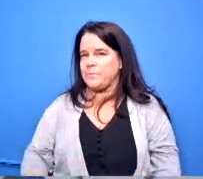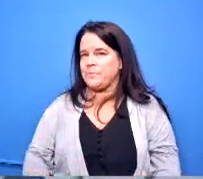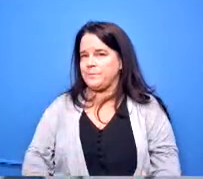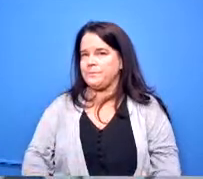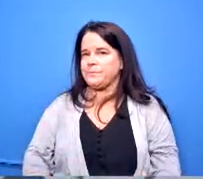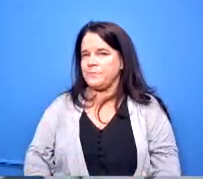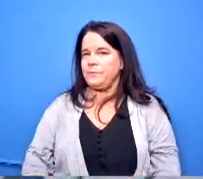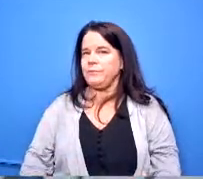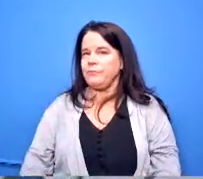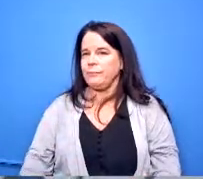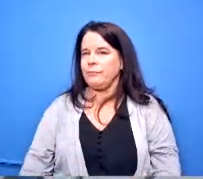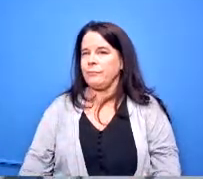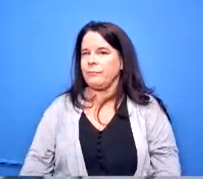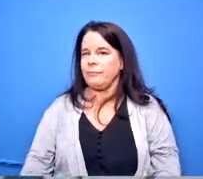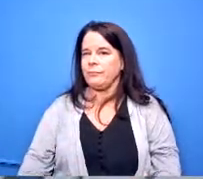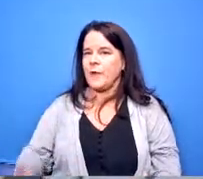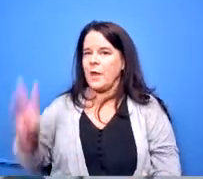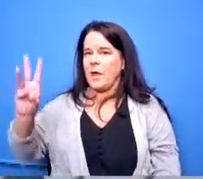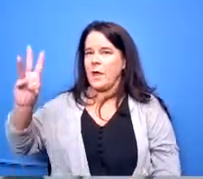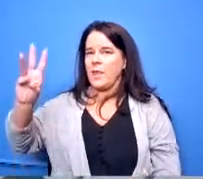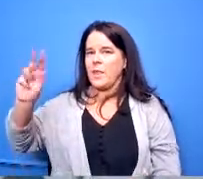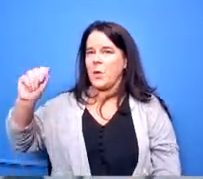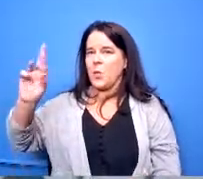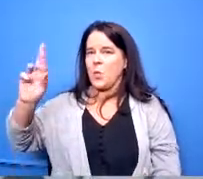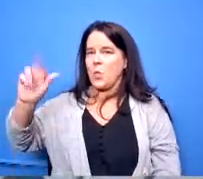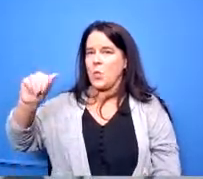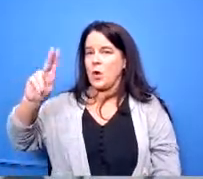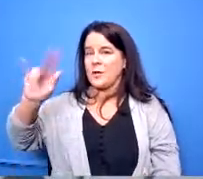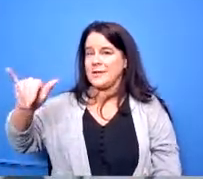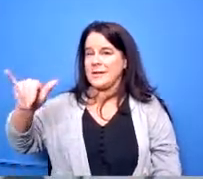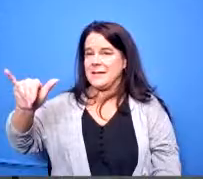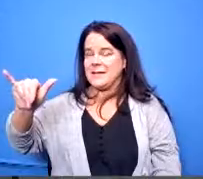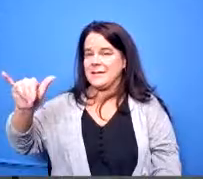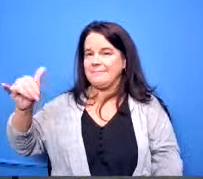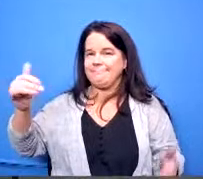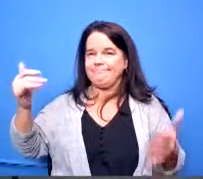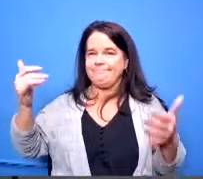and they're out of warranty